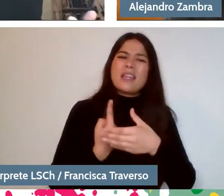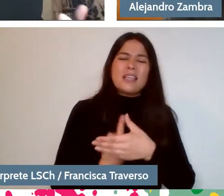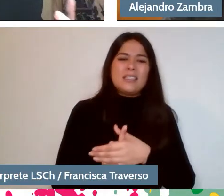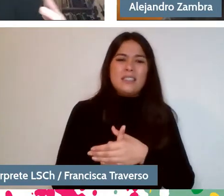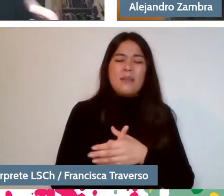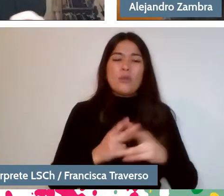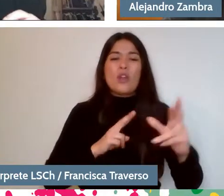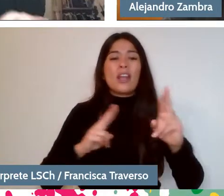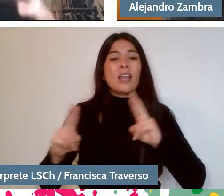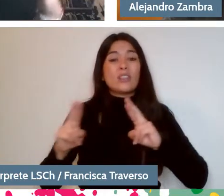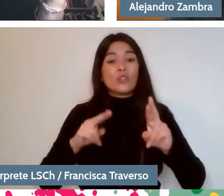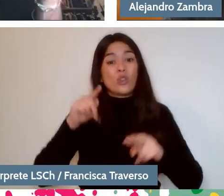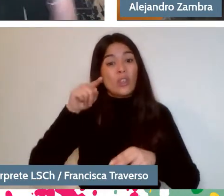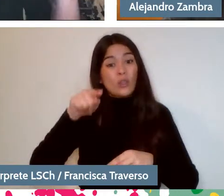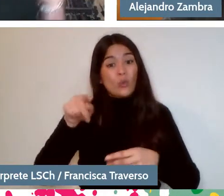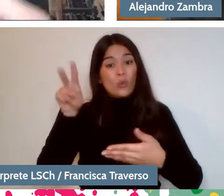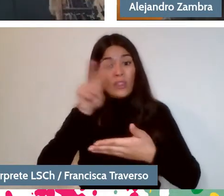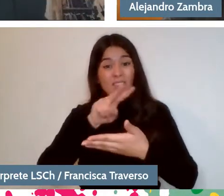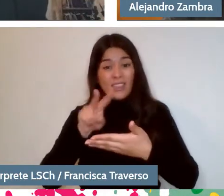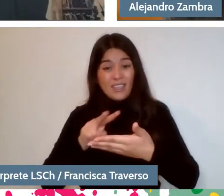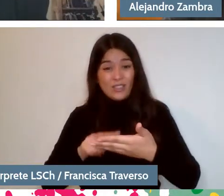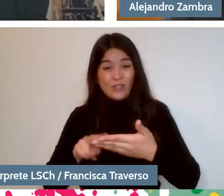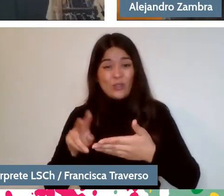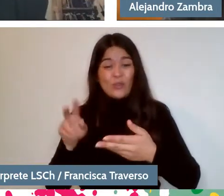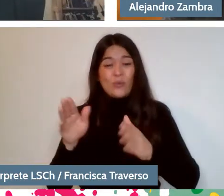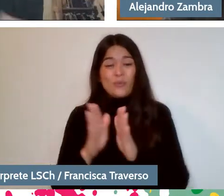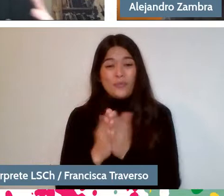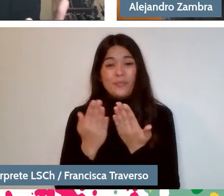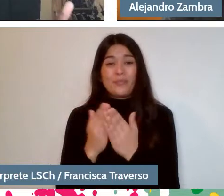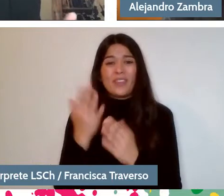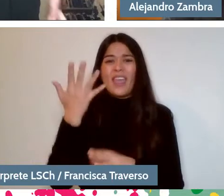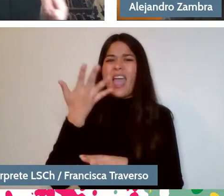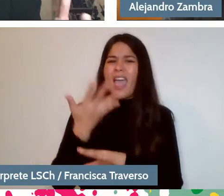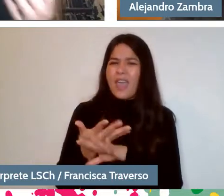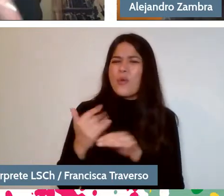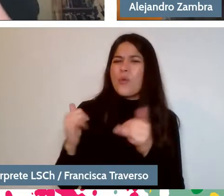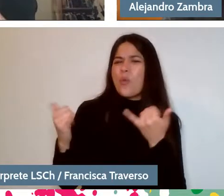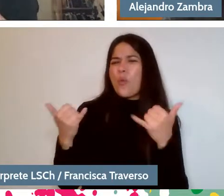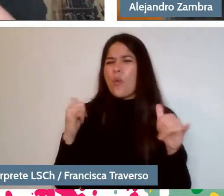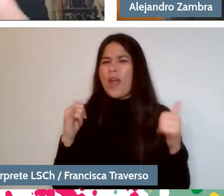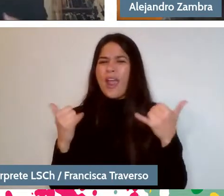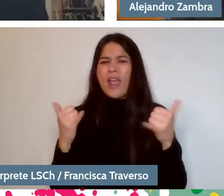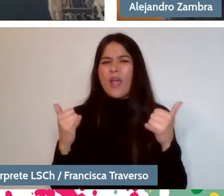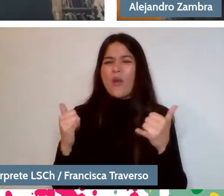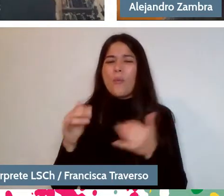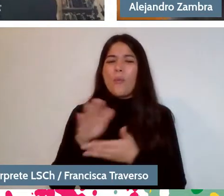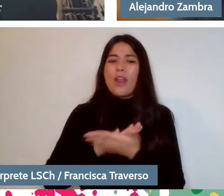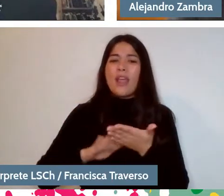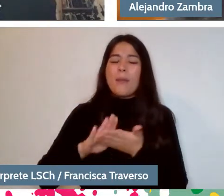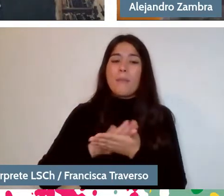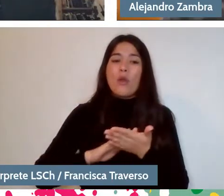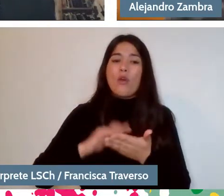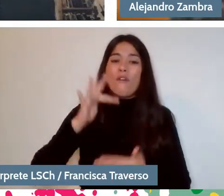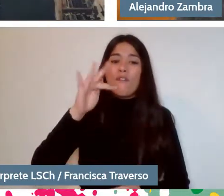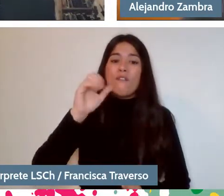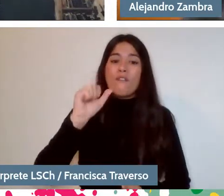that there is a game in texts like "Multiple Choice" and in reflection in some of your essays